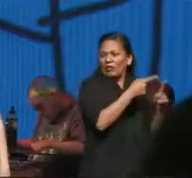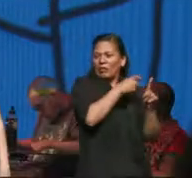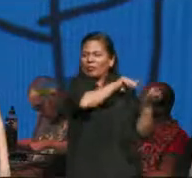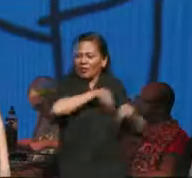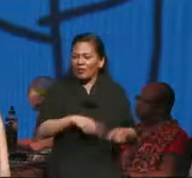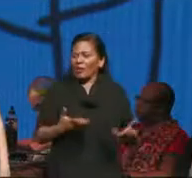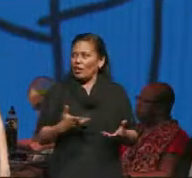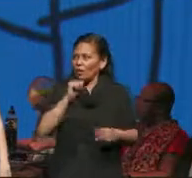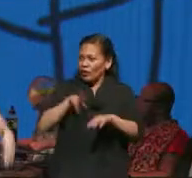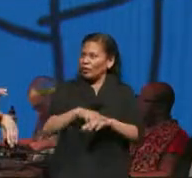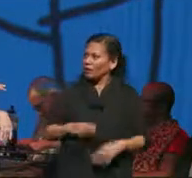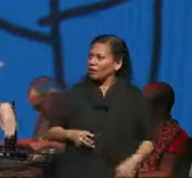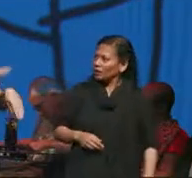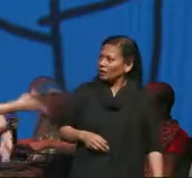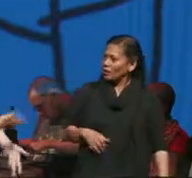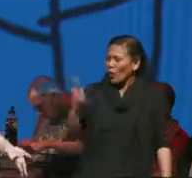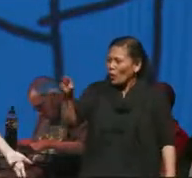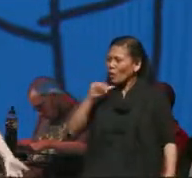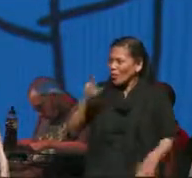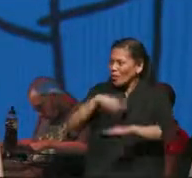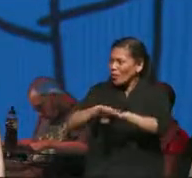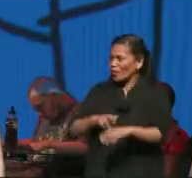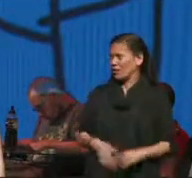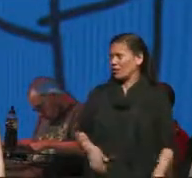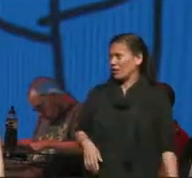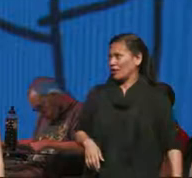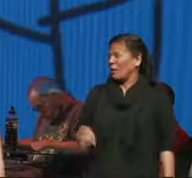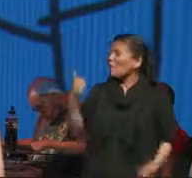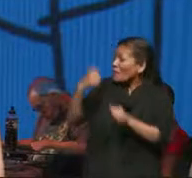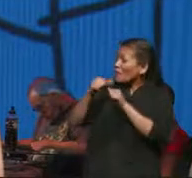you are normal no I'm not even you were shocked when I first moved in here that